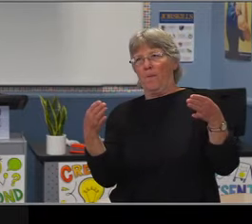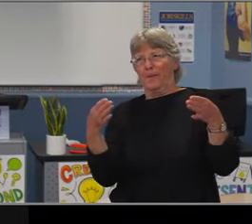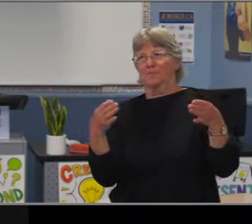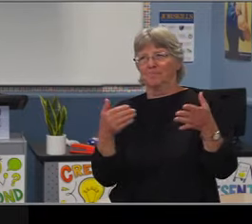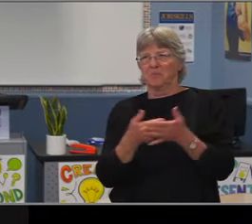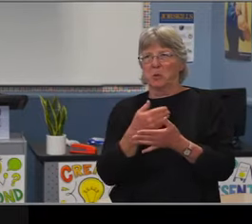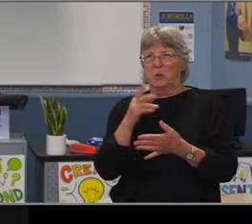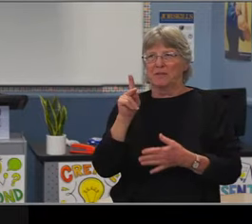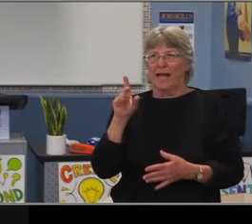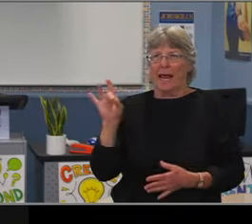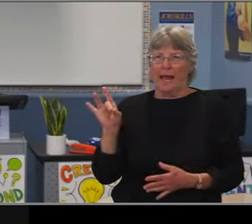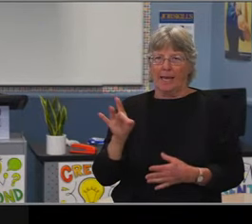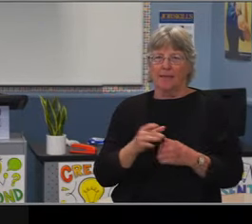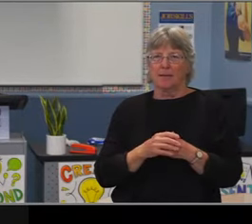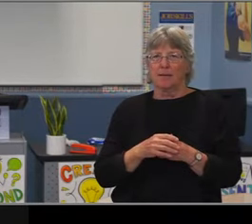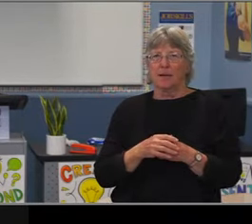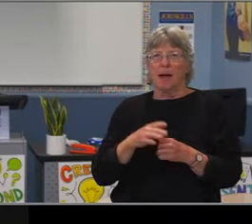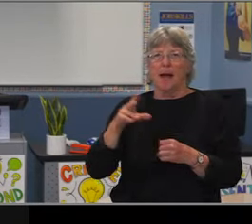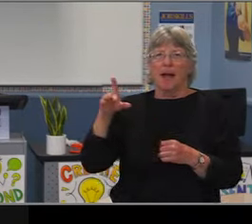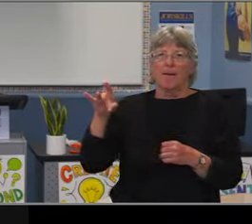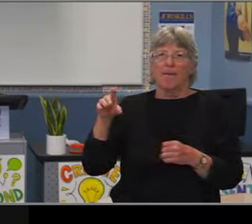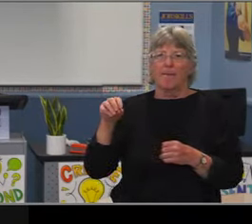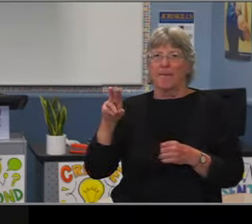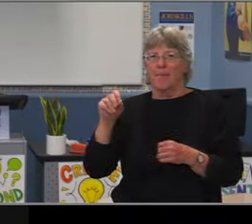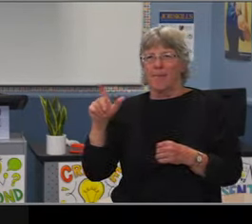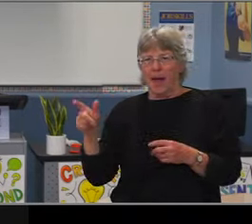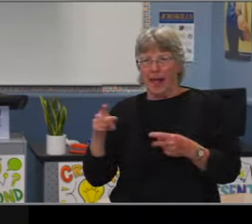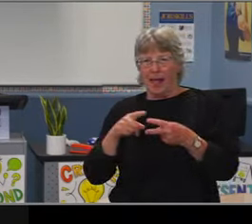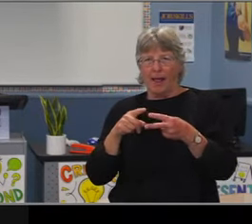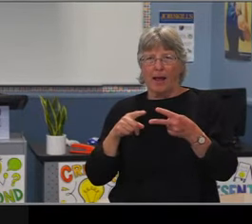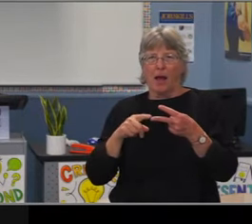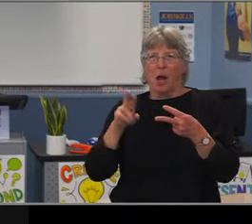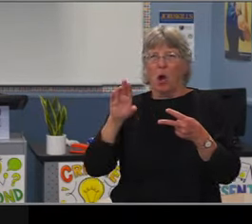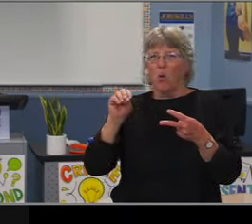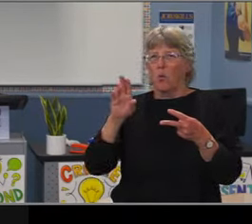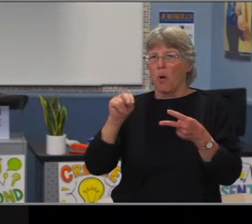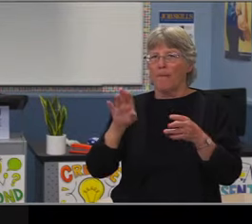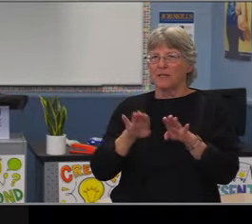that is not indicative of the enrollment at those schools. So Franklin has 1500 students,